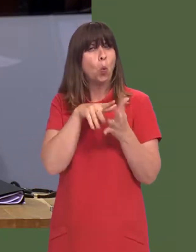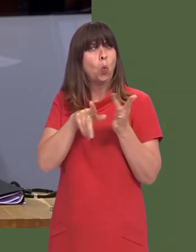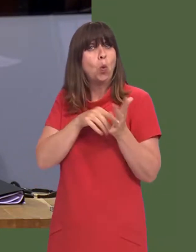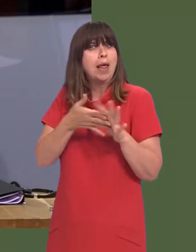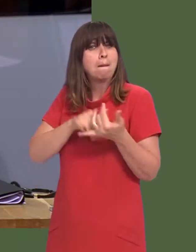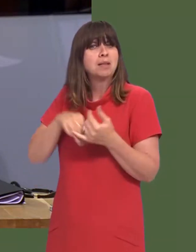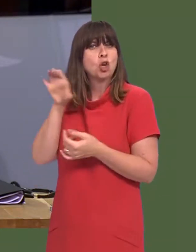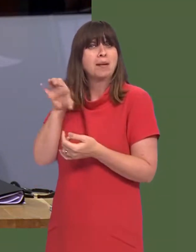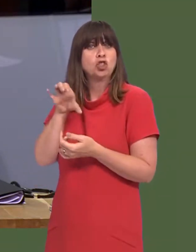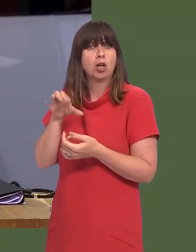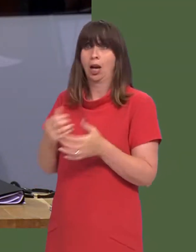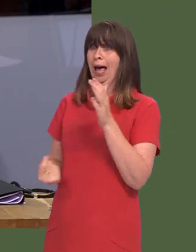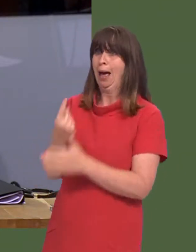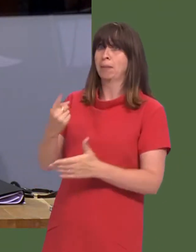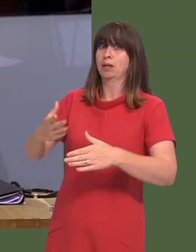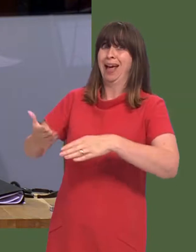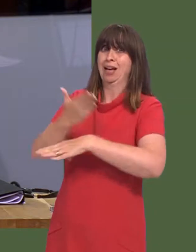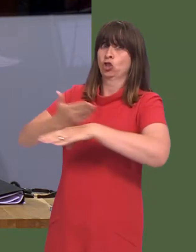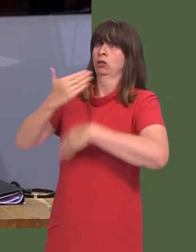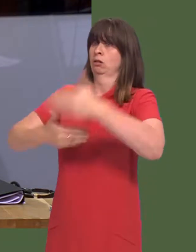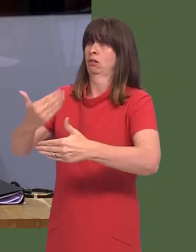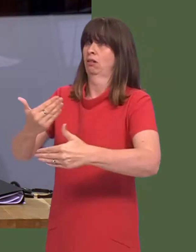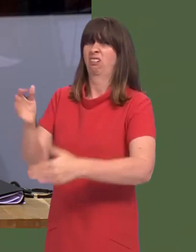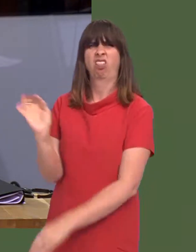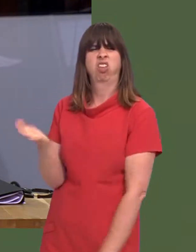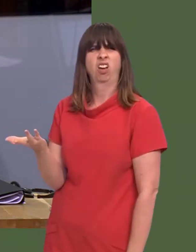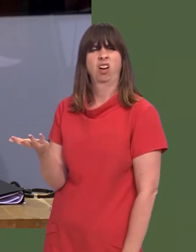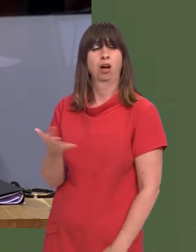example again of the Williams commissionóor whether these findings will actually form